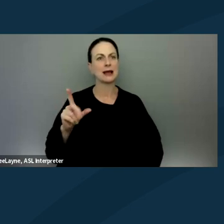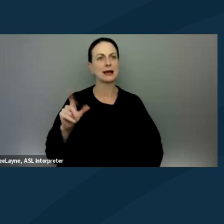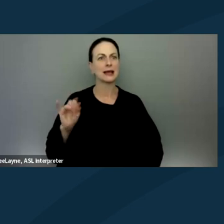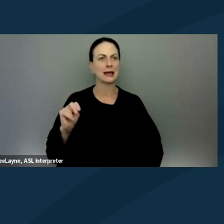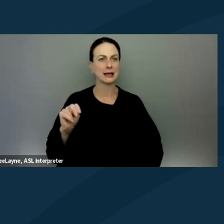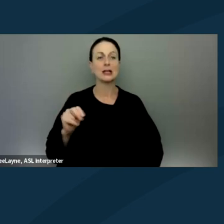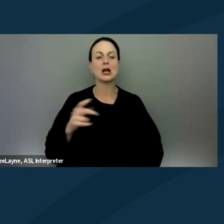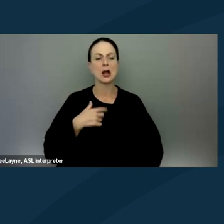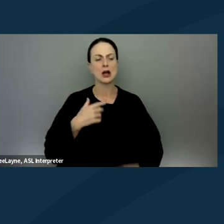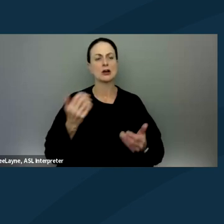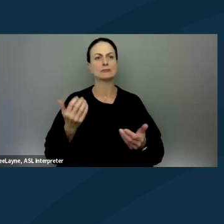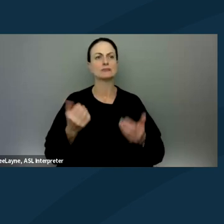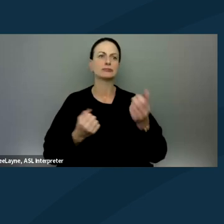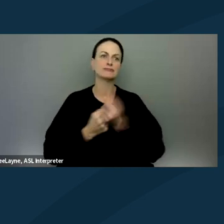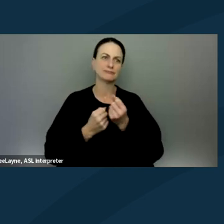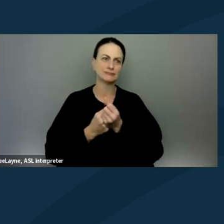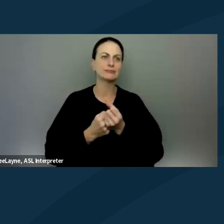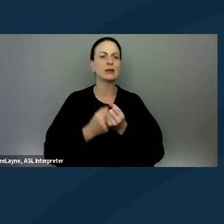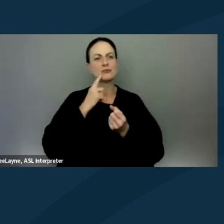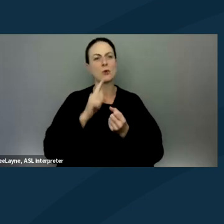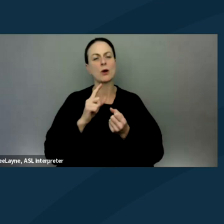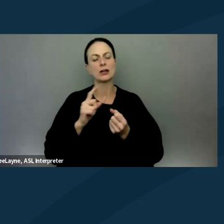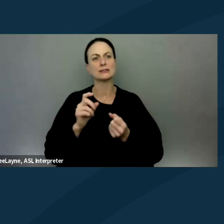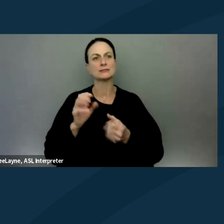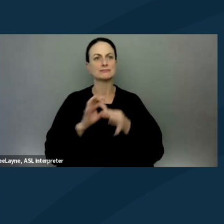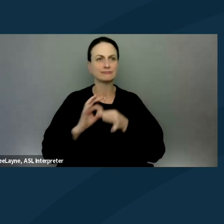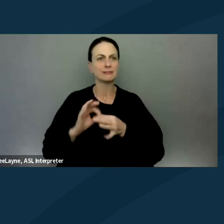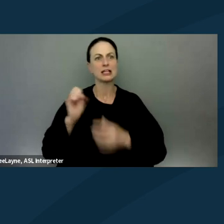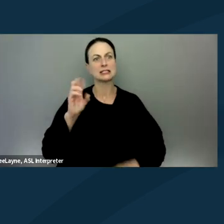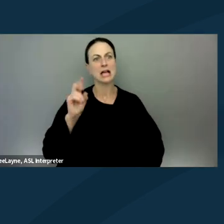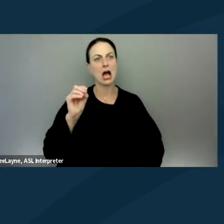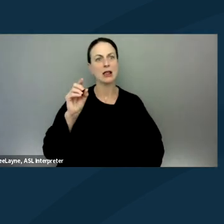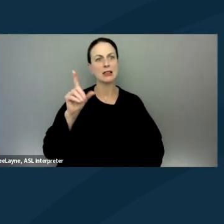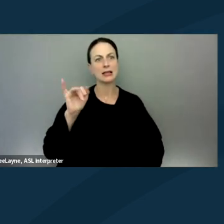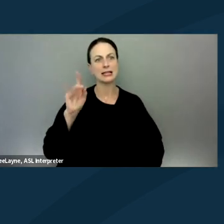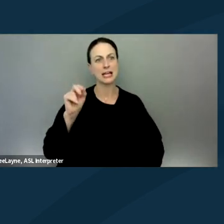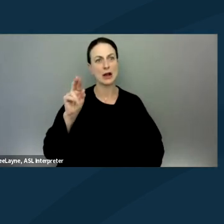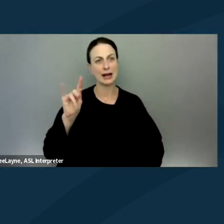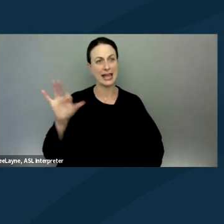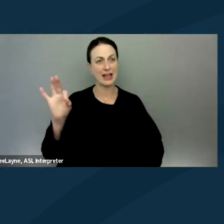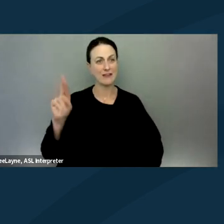We bail out and support protestors and other movement people who've been targeted